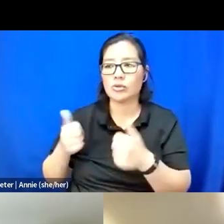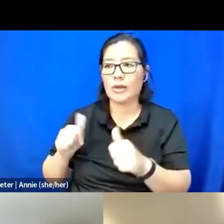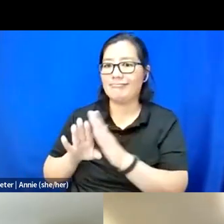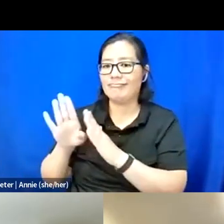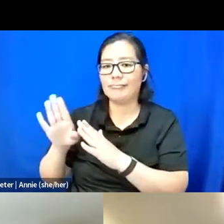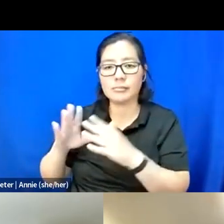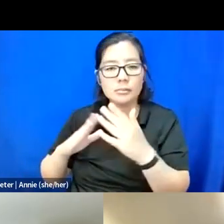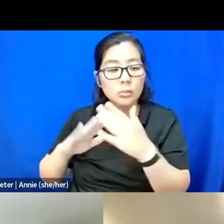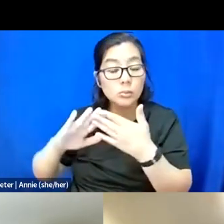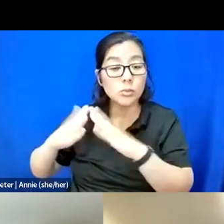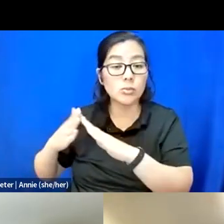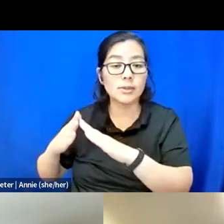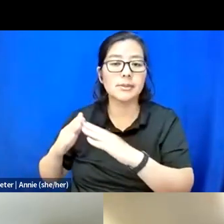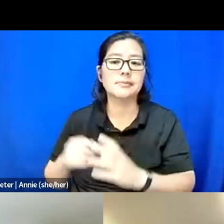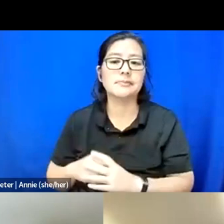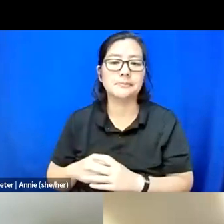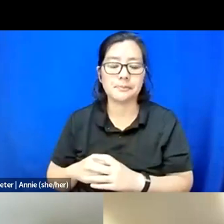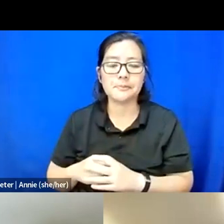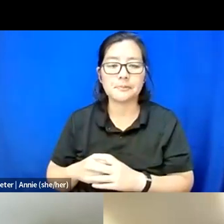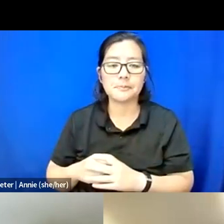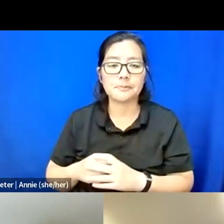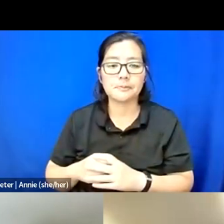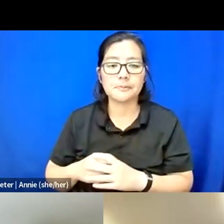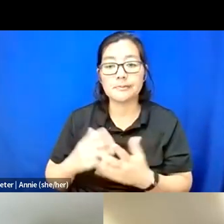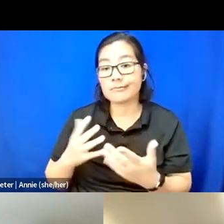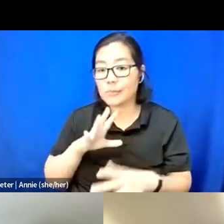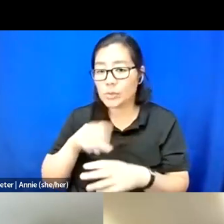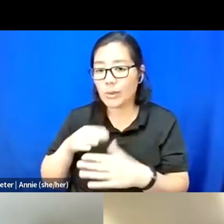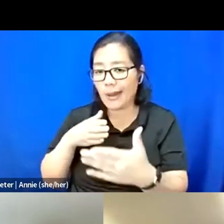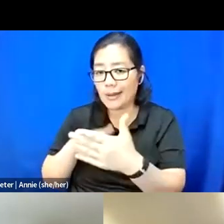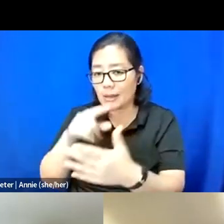include anti-Blackness and anti-fatness.